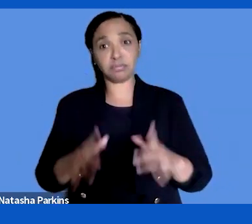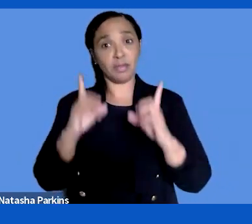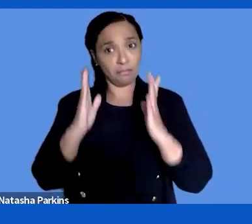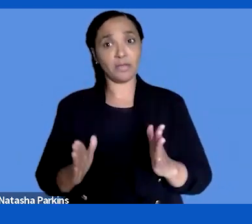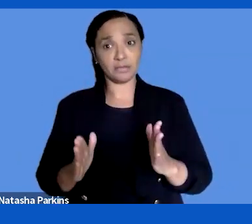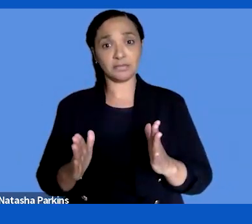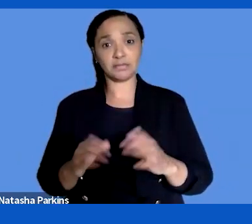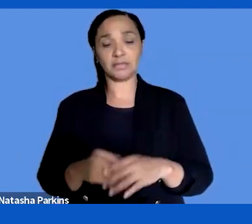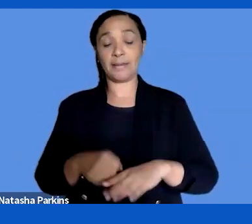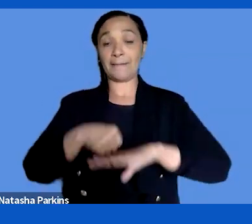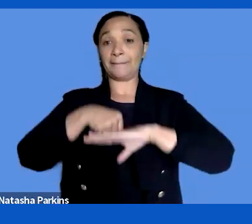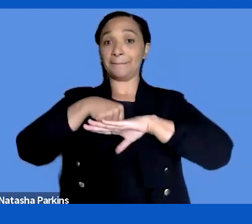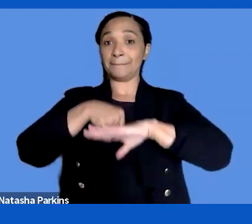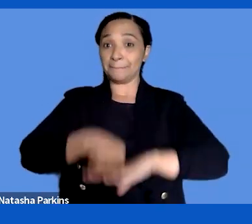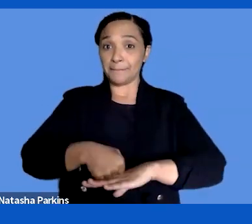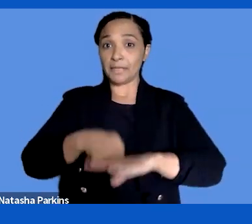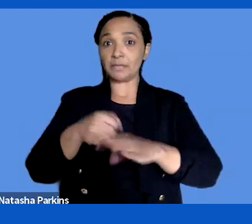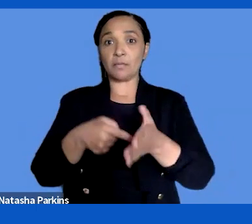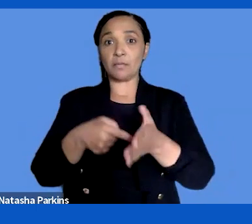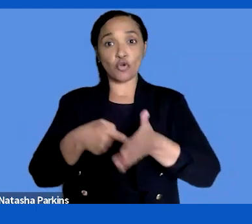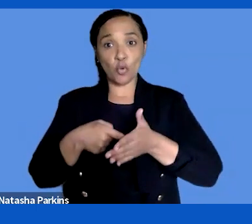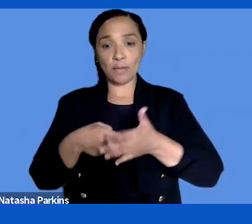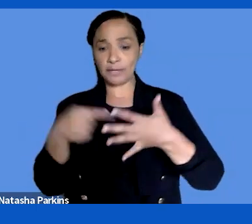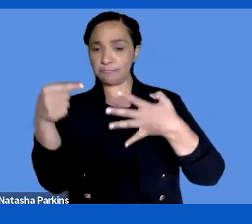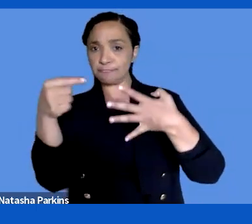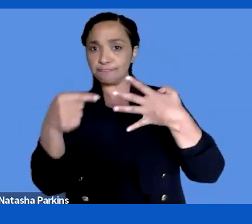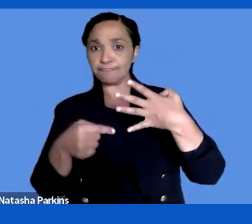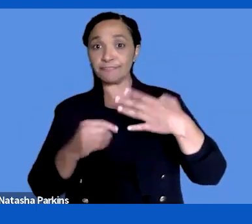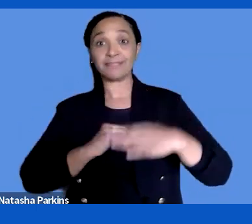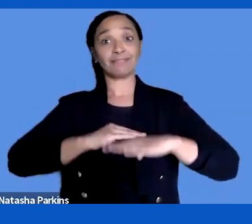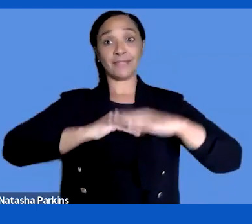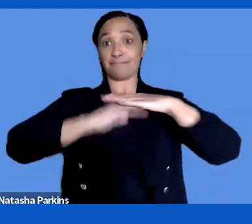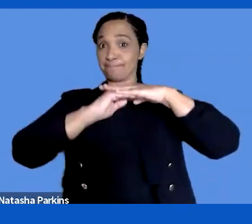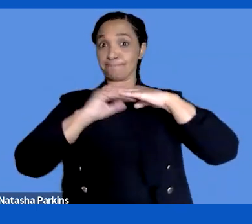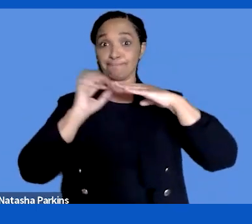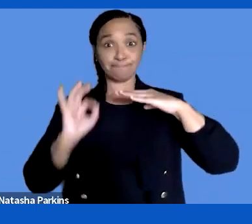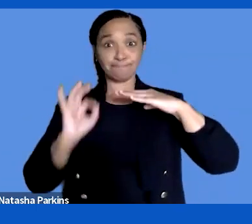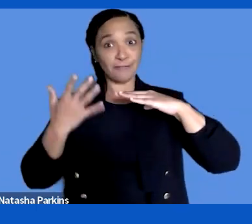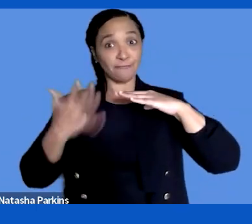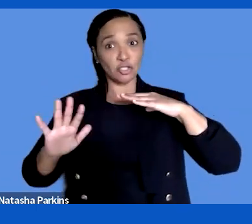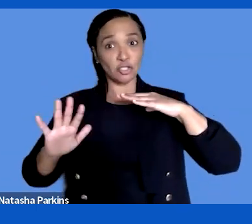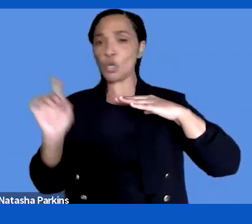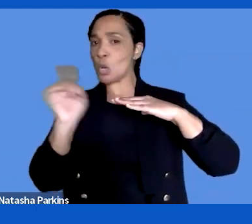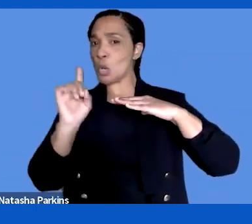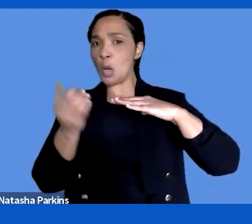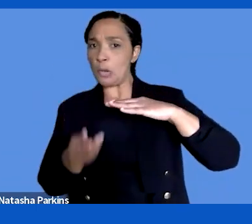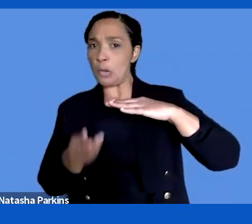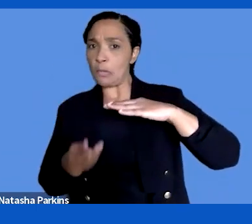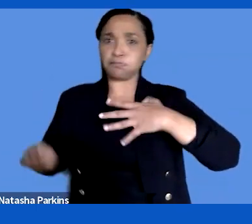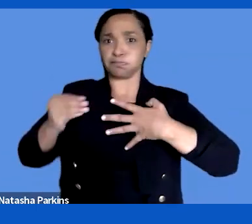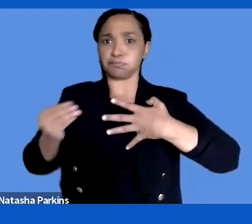requirement is not sufficient. We need to do something more to actually make the content usable